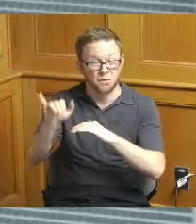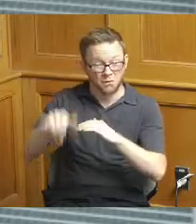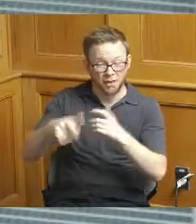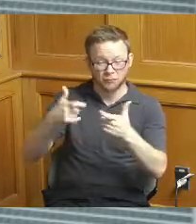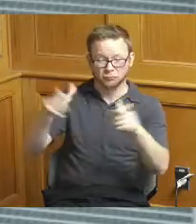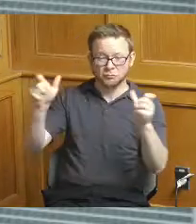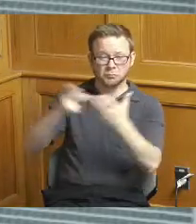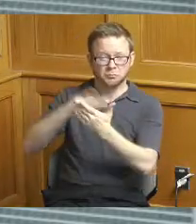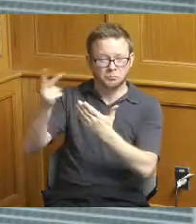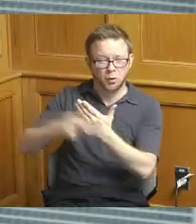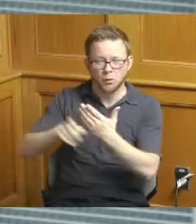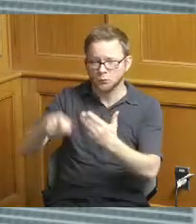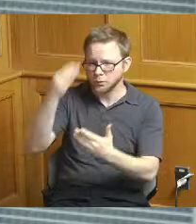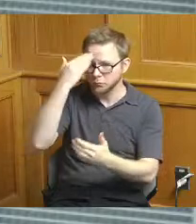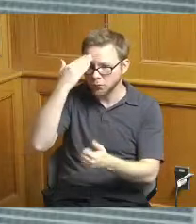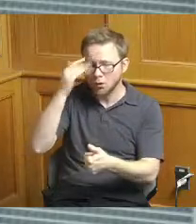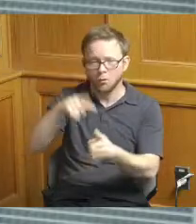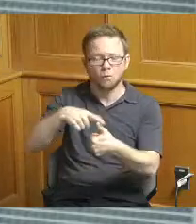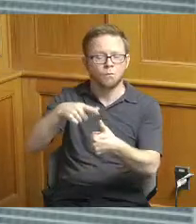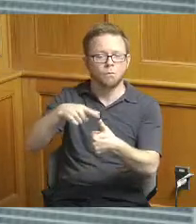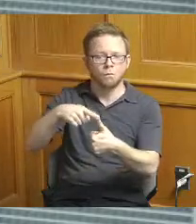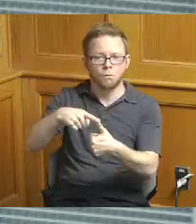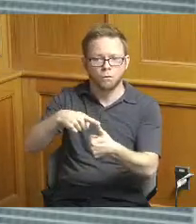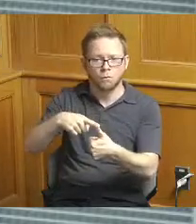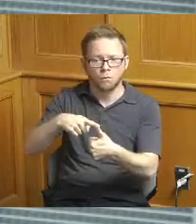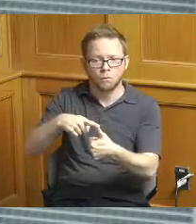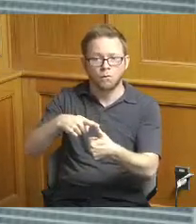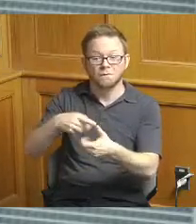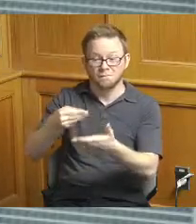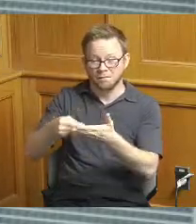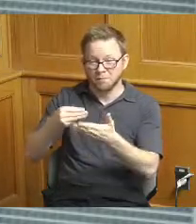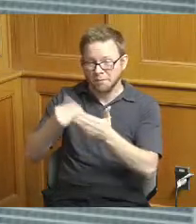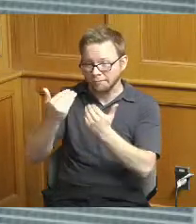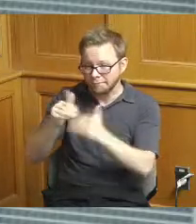know kind of three things you need to know your fiscal constraints the duration and delivery of